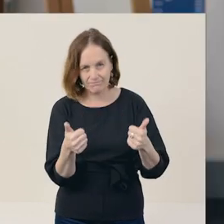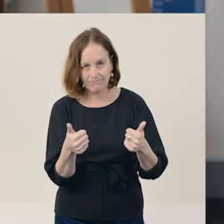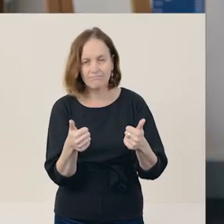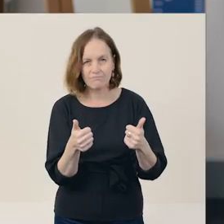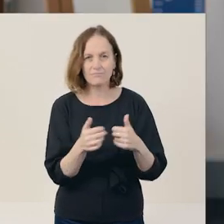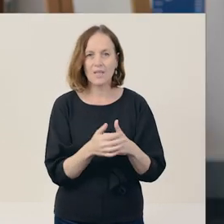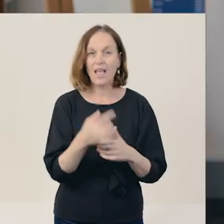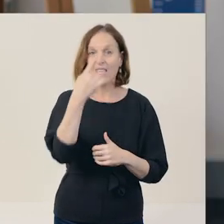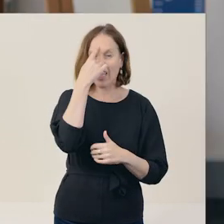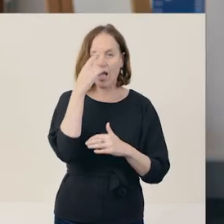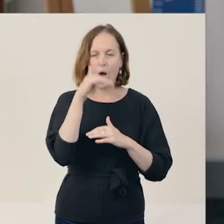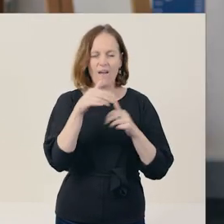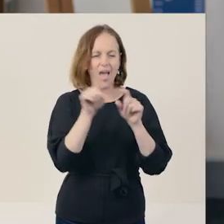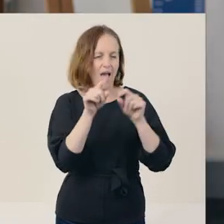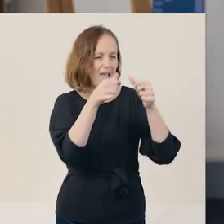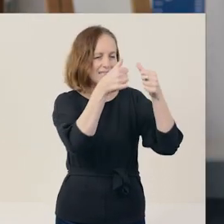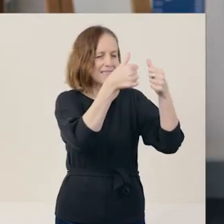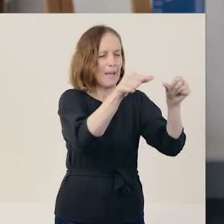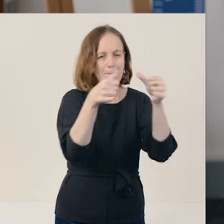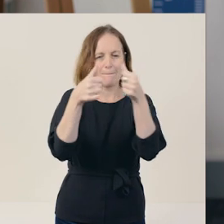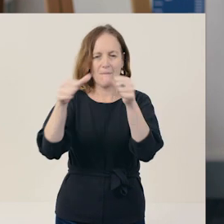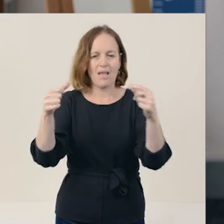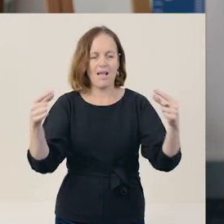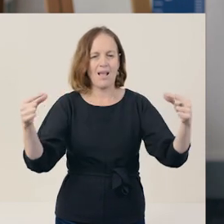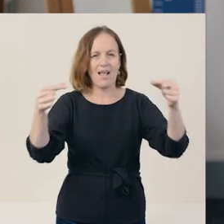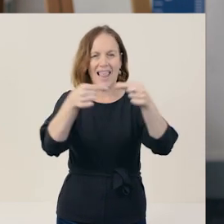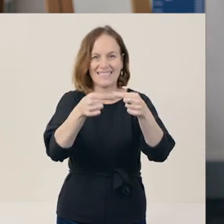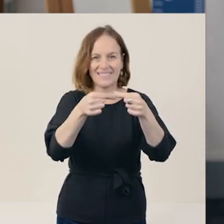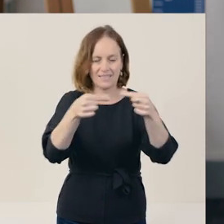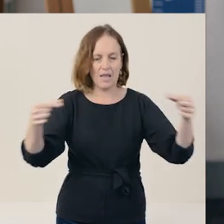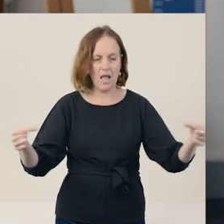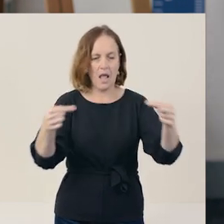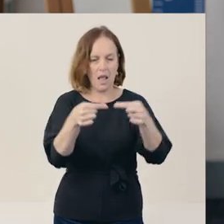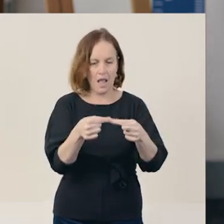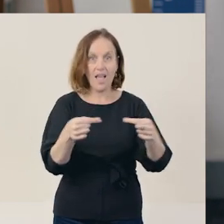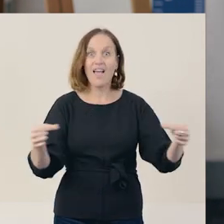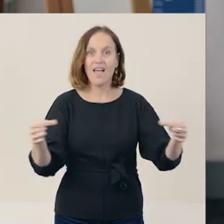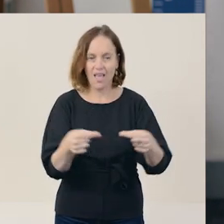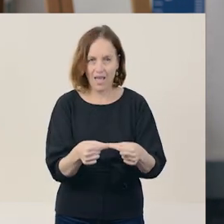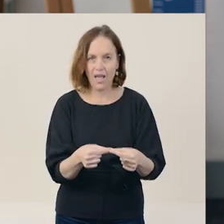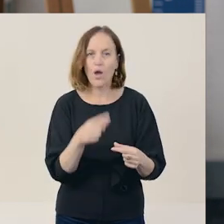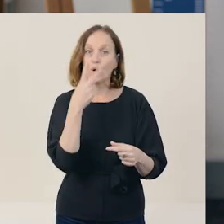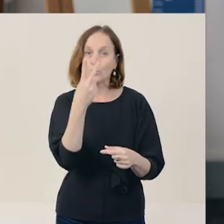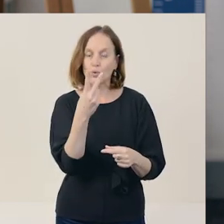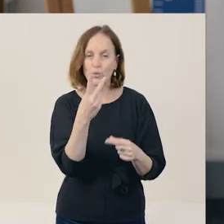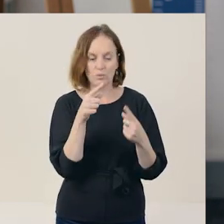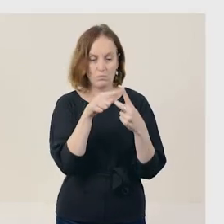Think of tape, connecting ideas in texts together. Two types of cohesive devices include: